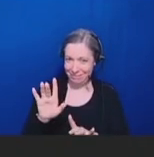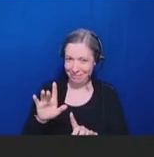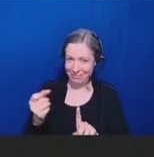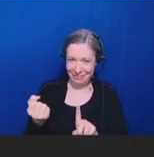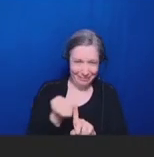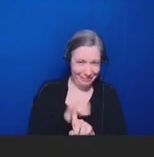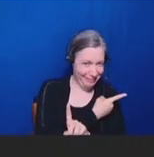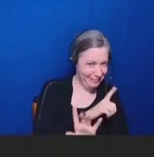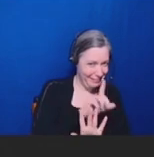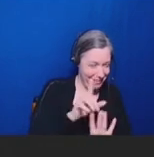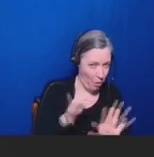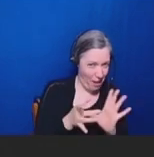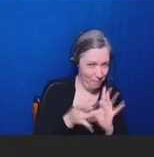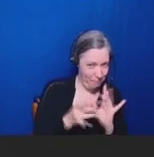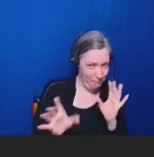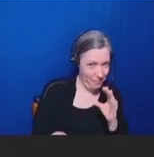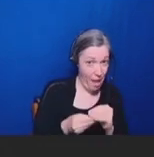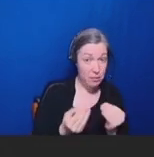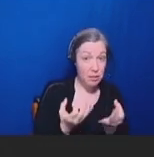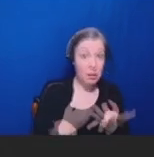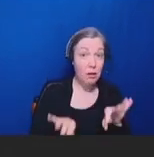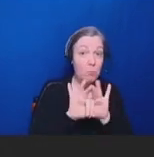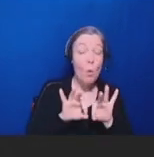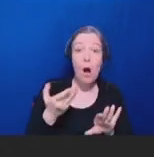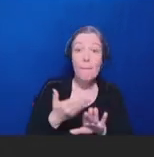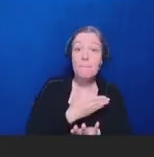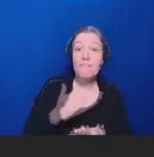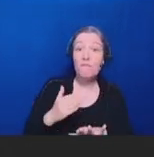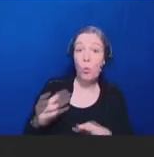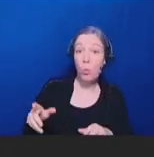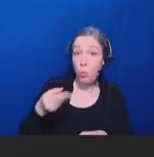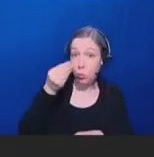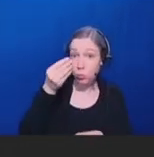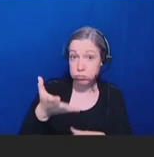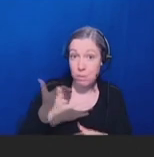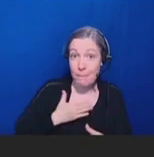to say something I think is really critical before we -- I provide the recommendations.